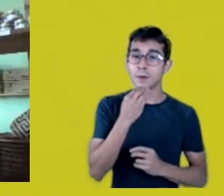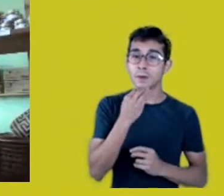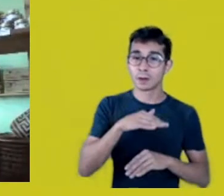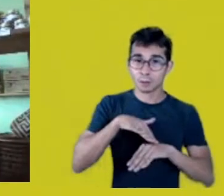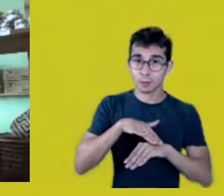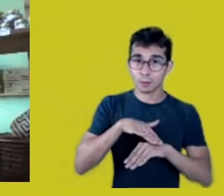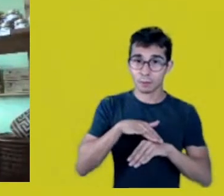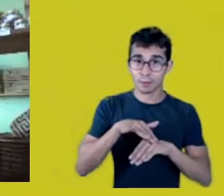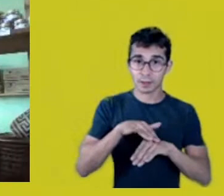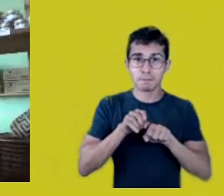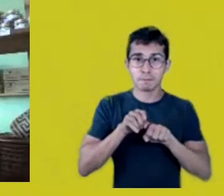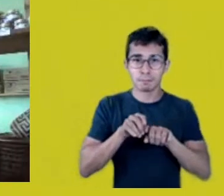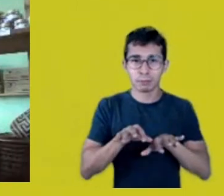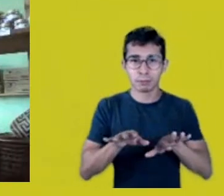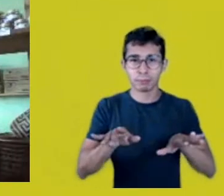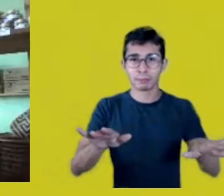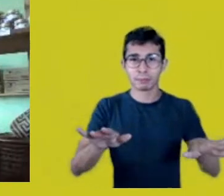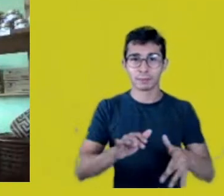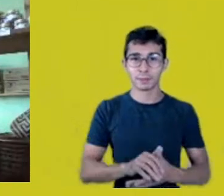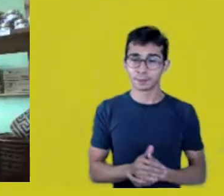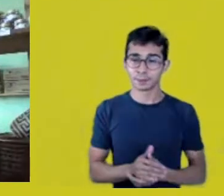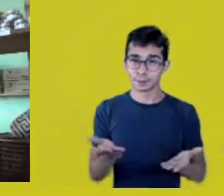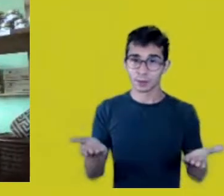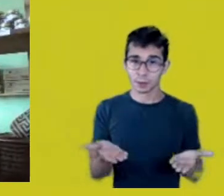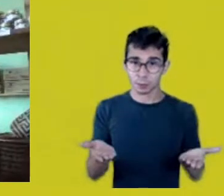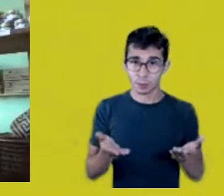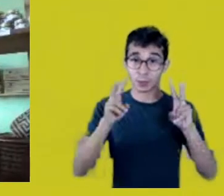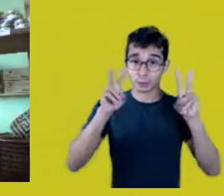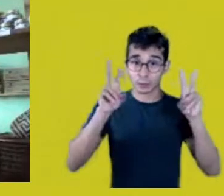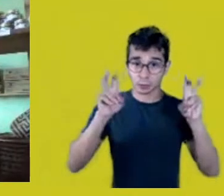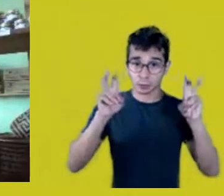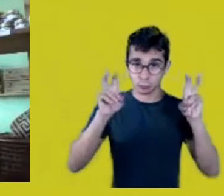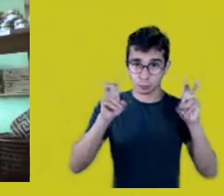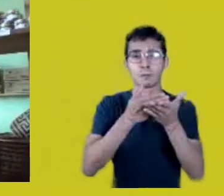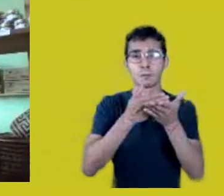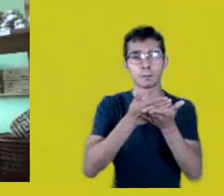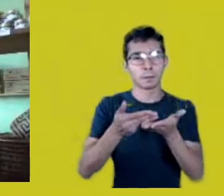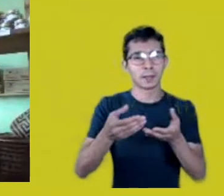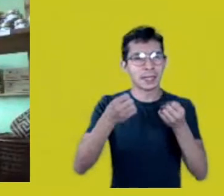I’m going to introduce today’s theme very briefly